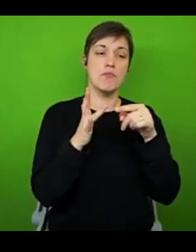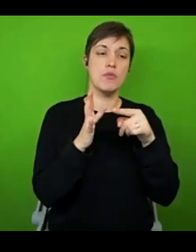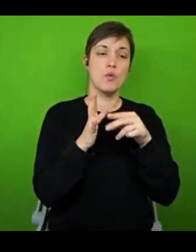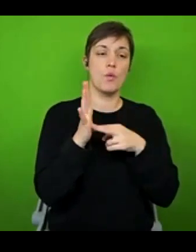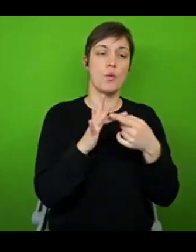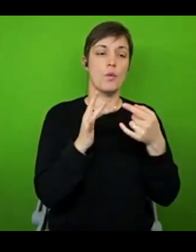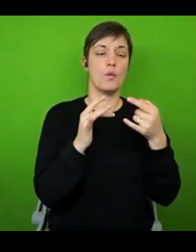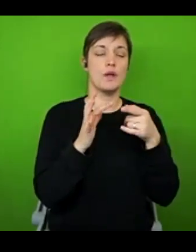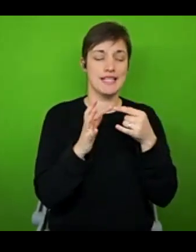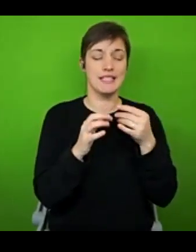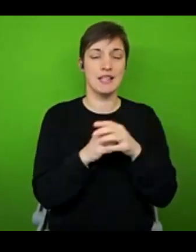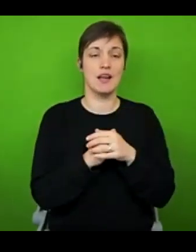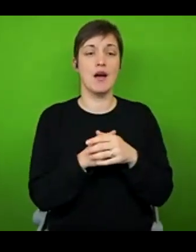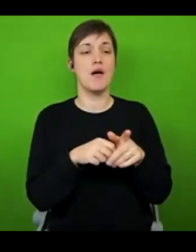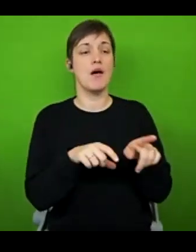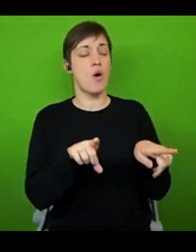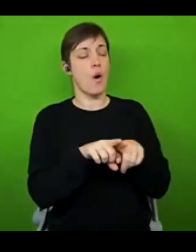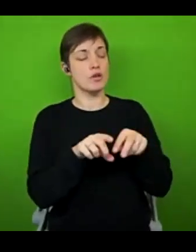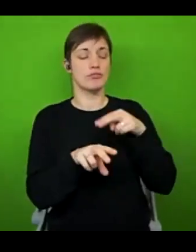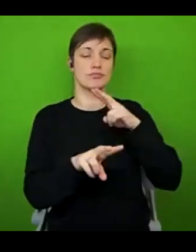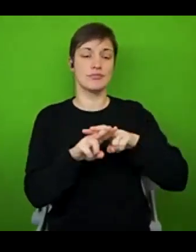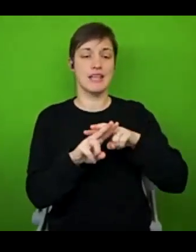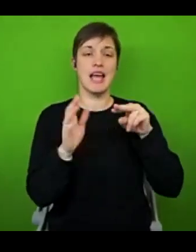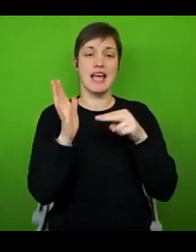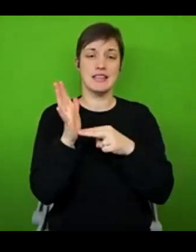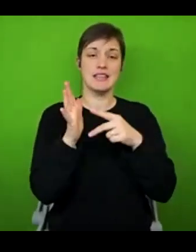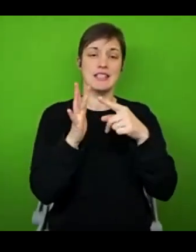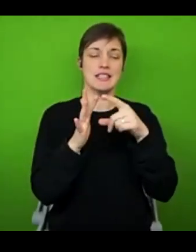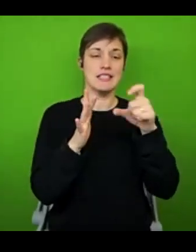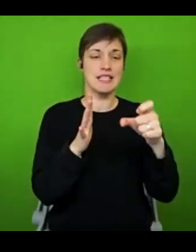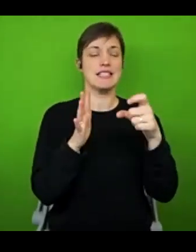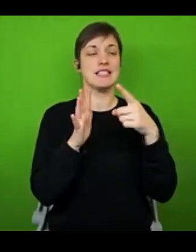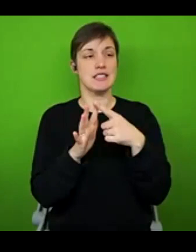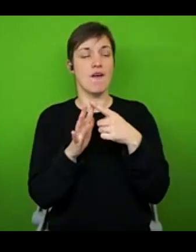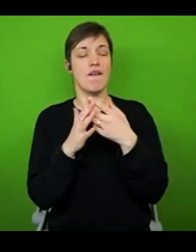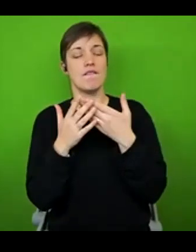S, void. And NEISvoid stands for no end in sight. So have a